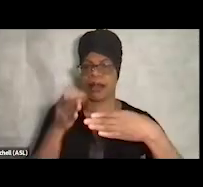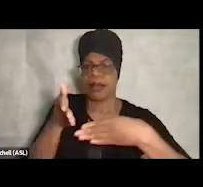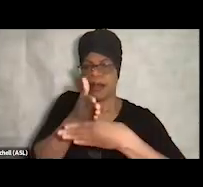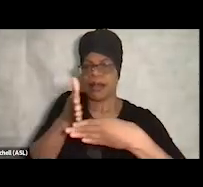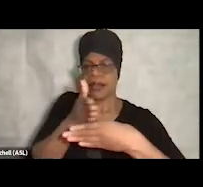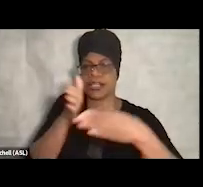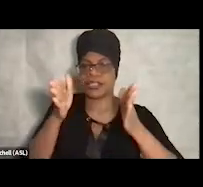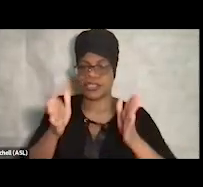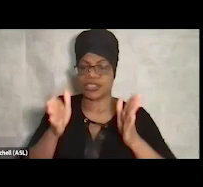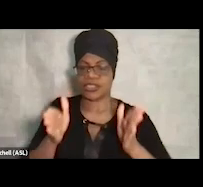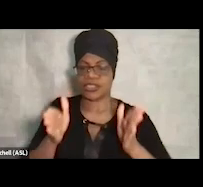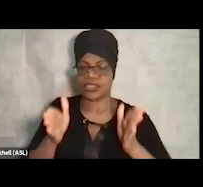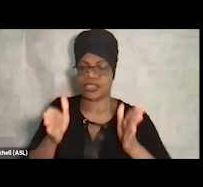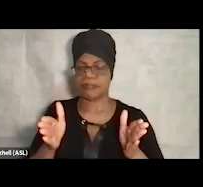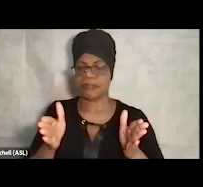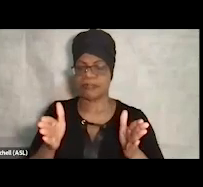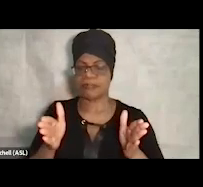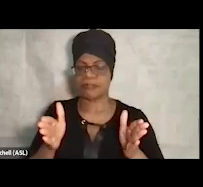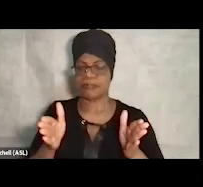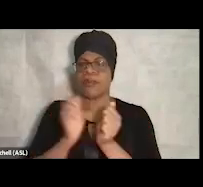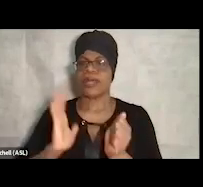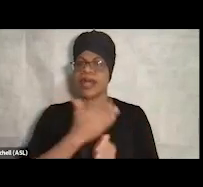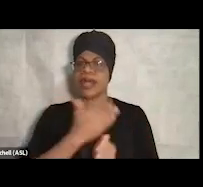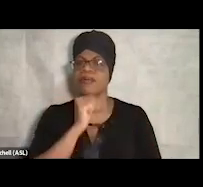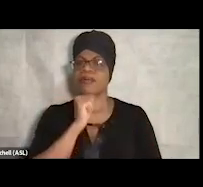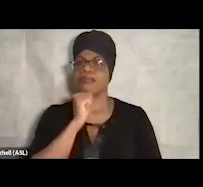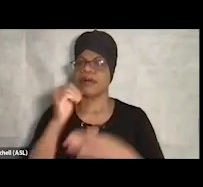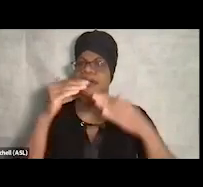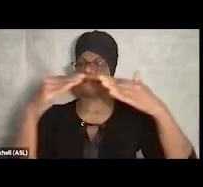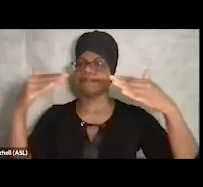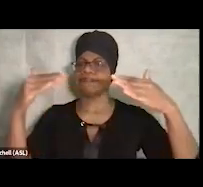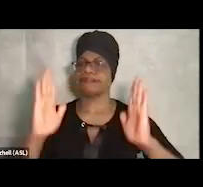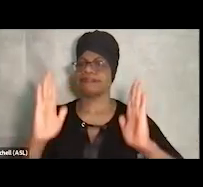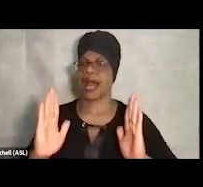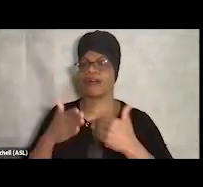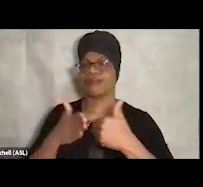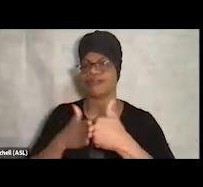our partnership with our unhoused neighbors, who we are, I don't like to say serving.